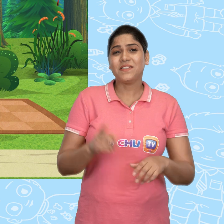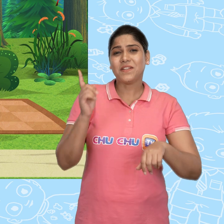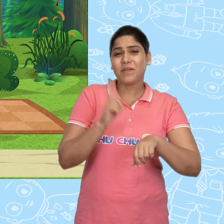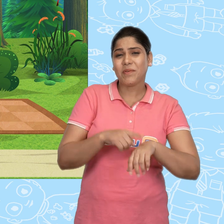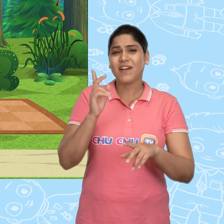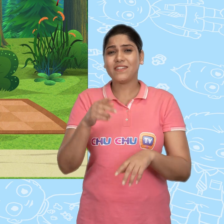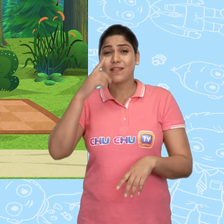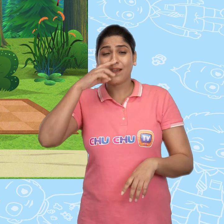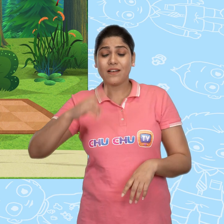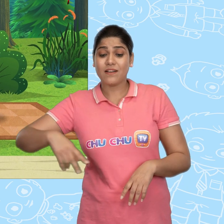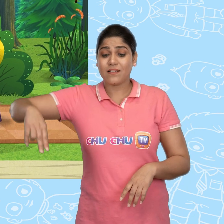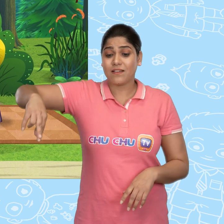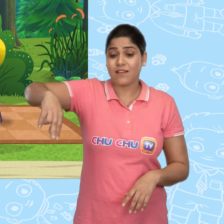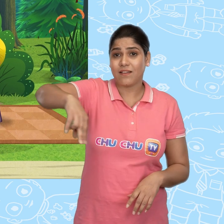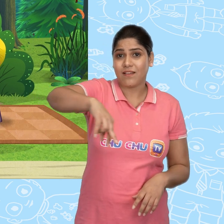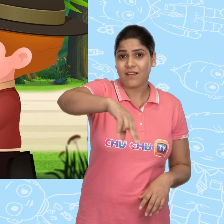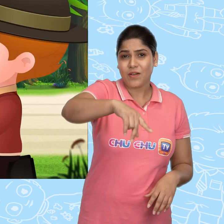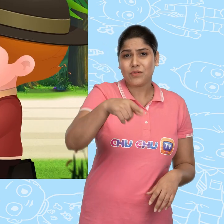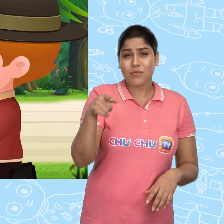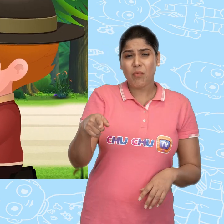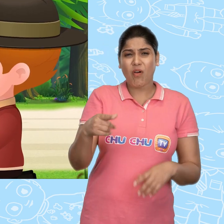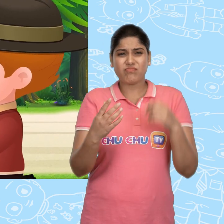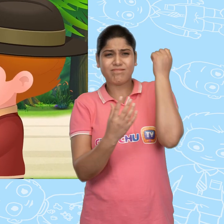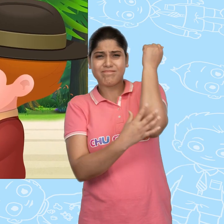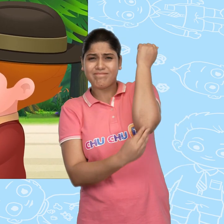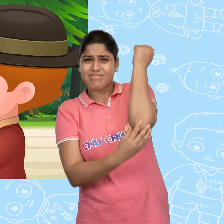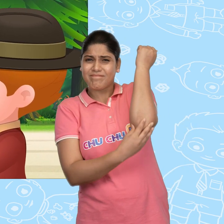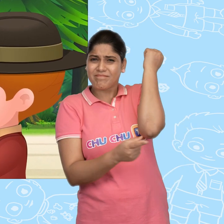Just then a girl passed by. She looked very poor.